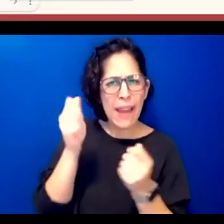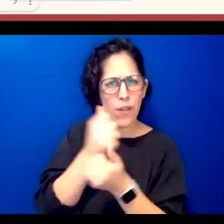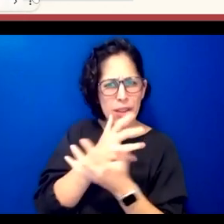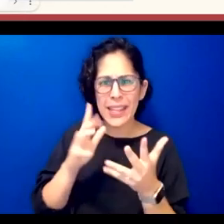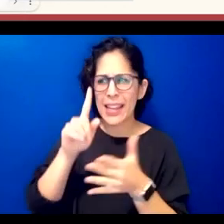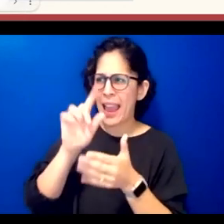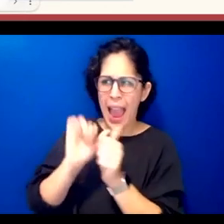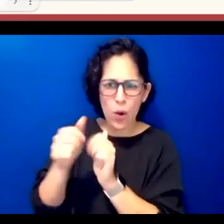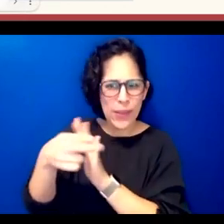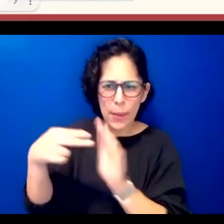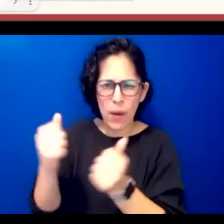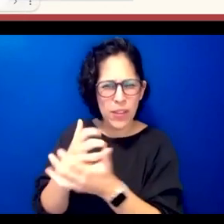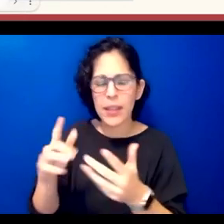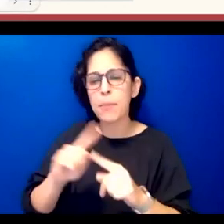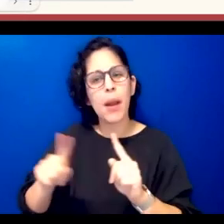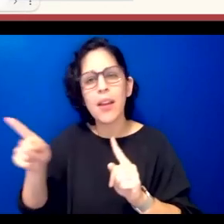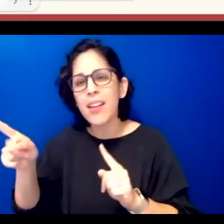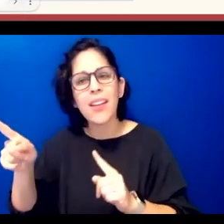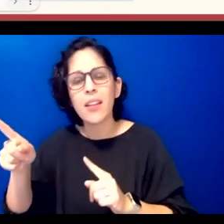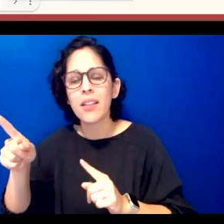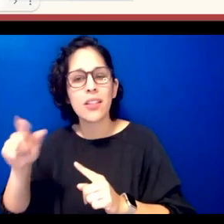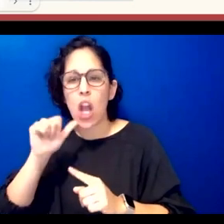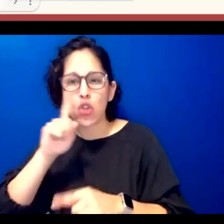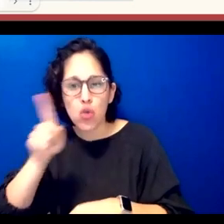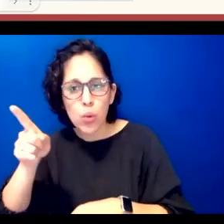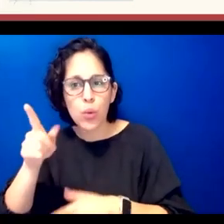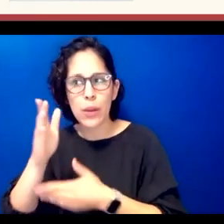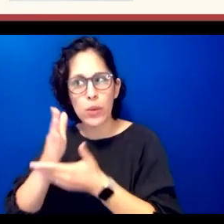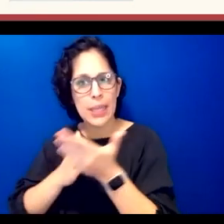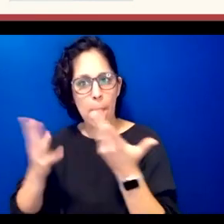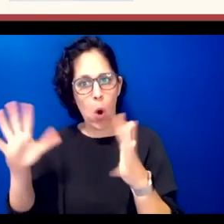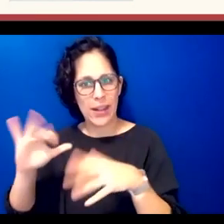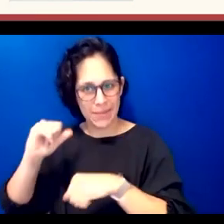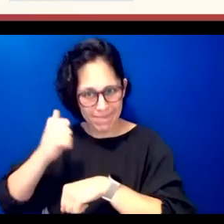these titles that we couldn't change like the term usage i've always found kind of clunky